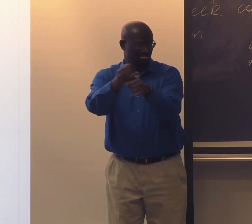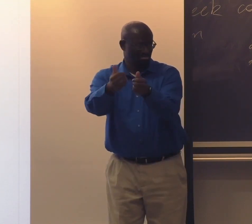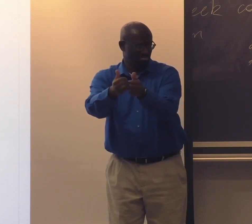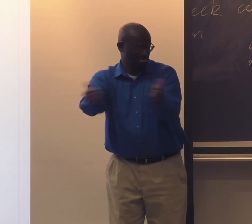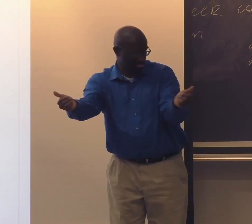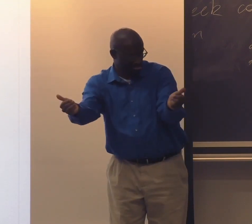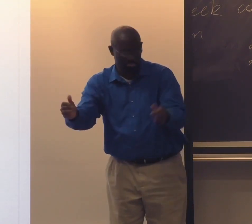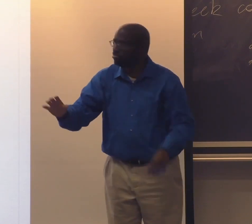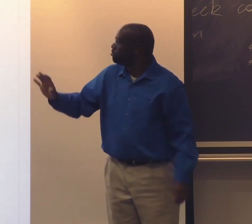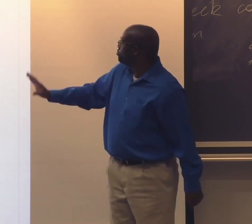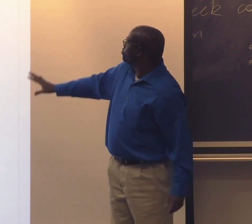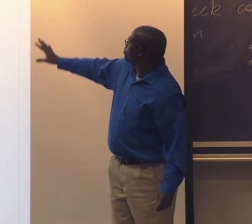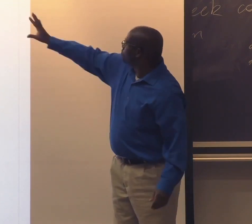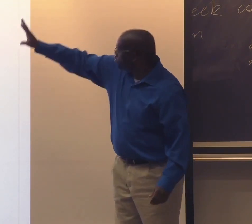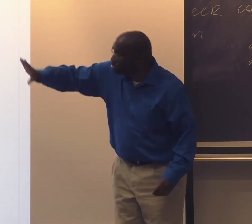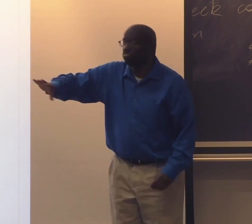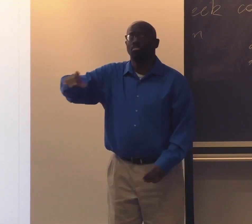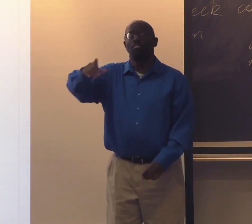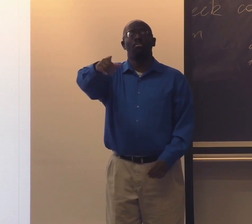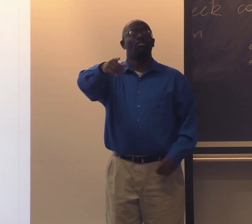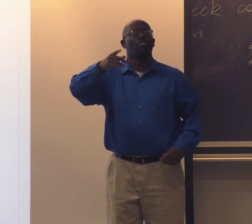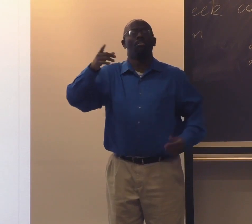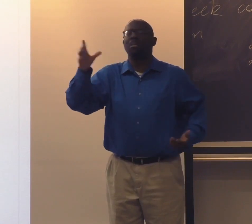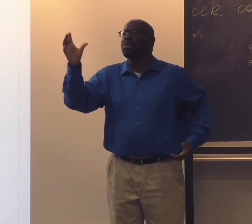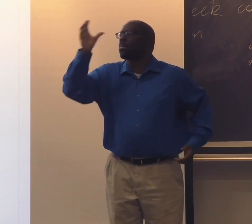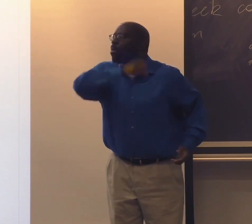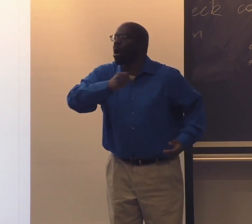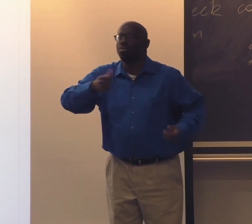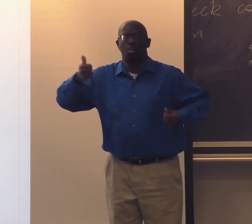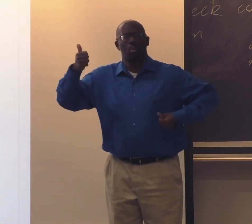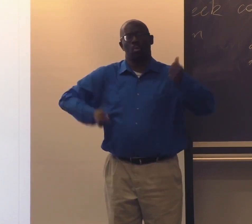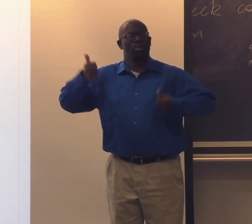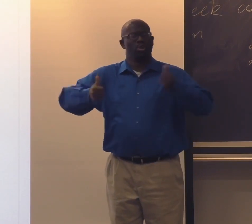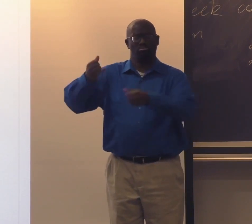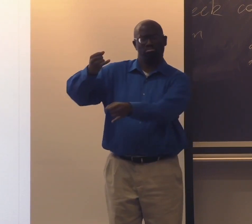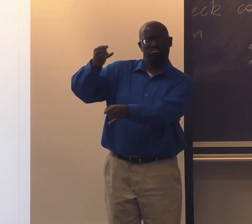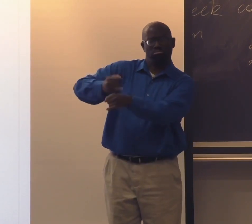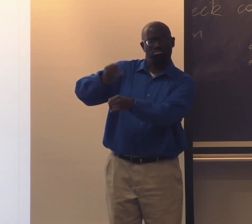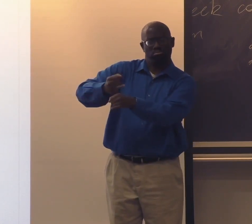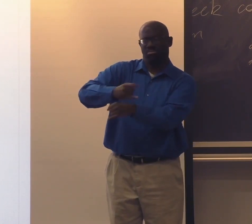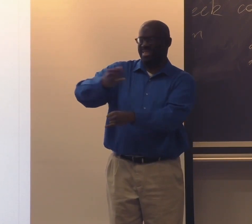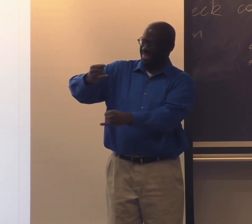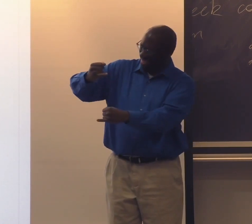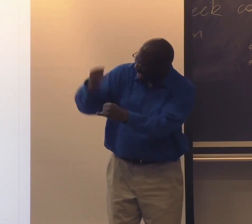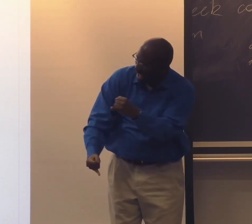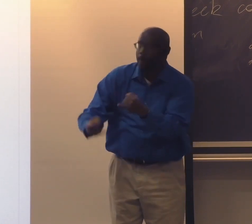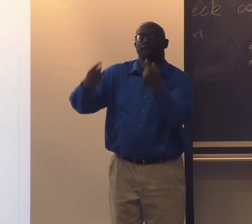So these are all different states that had Black deaf schools that were segregated.